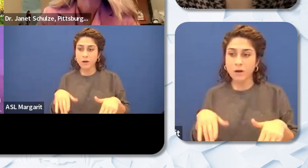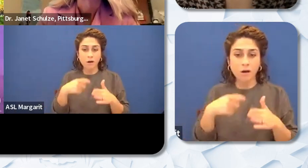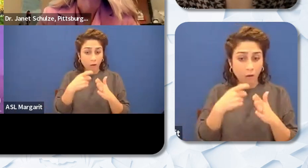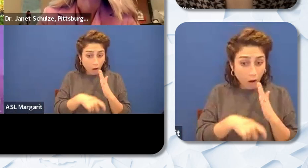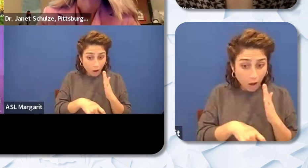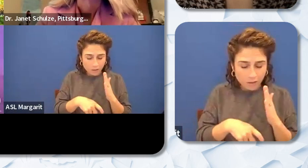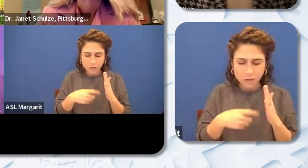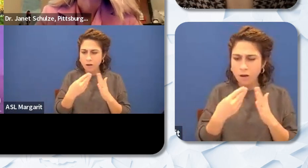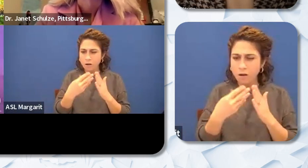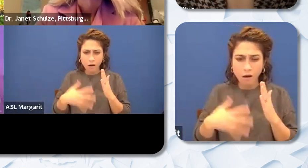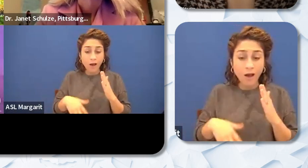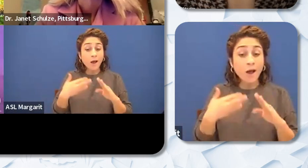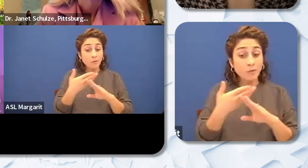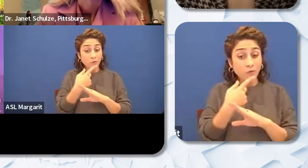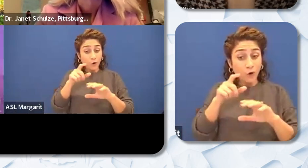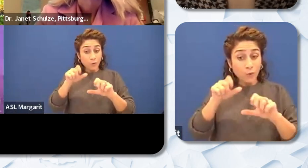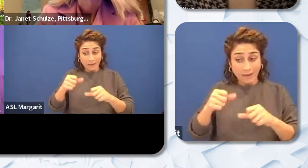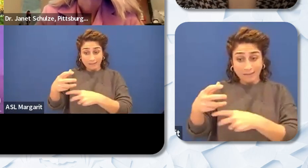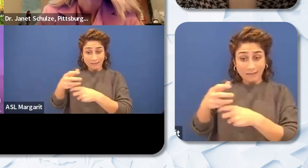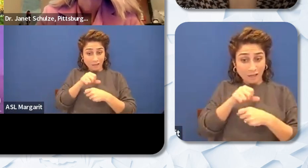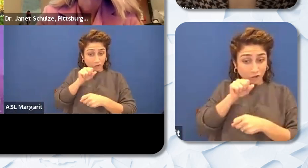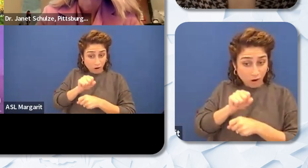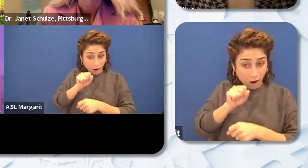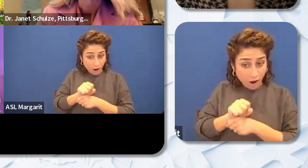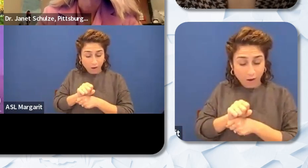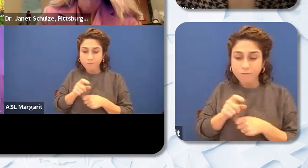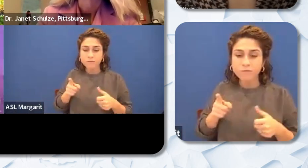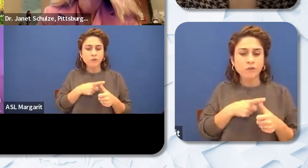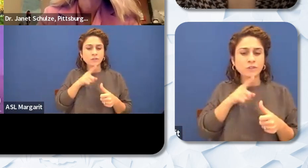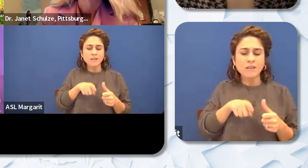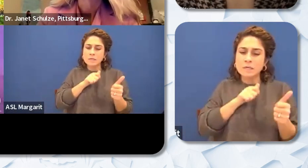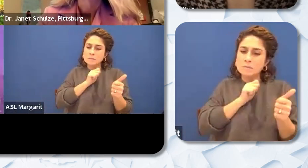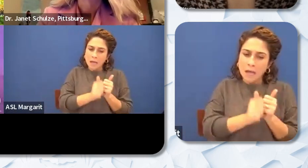able to actually enter the profession you have to pass these tests but first you've got to have